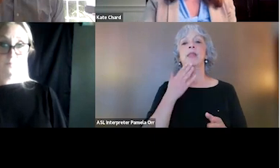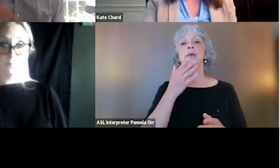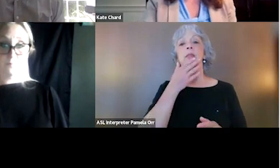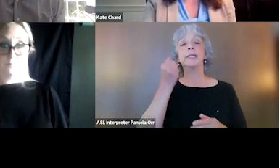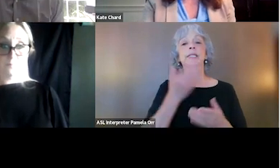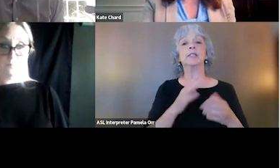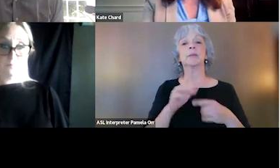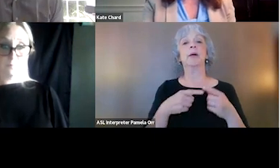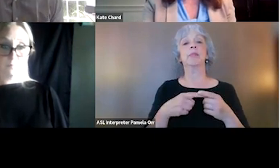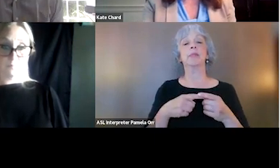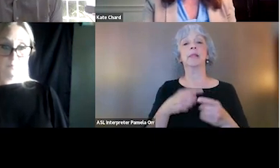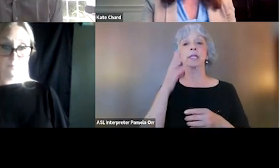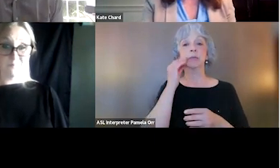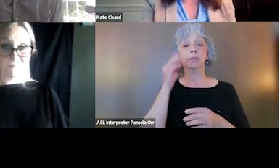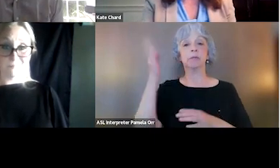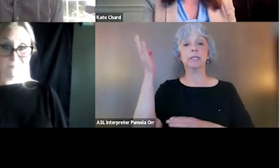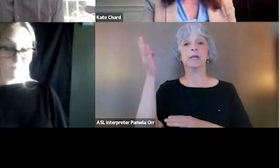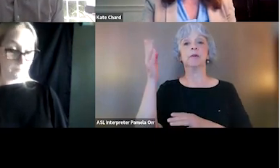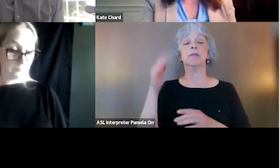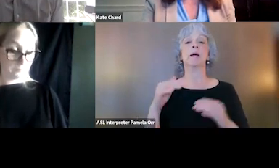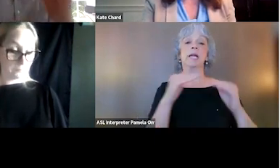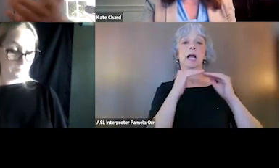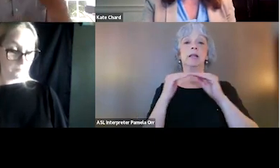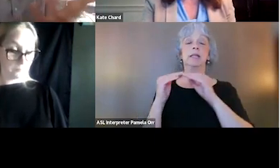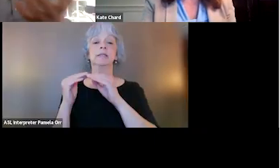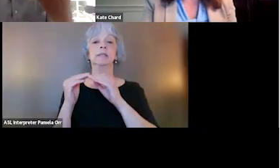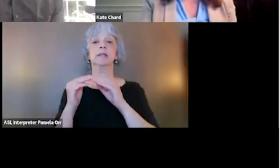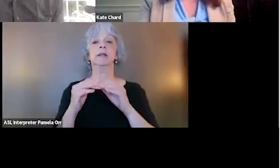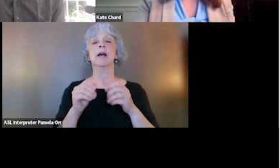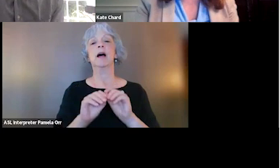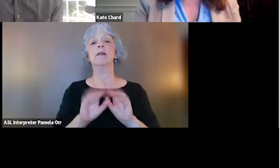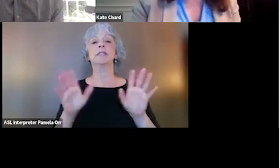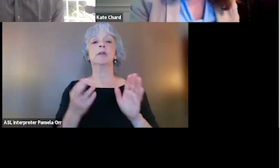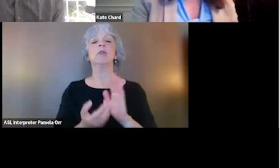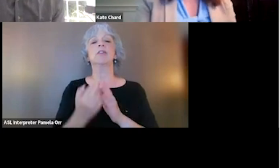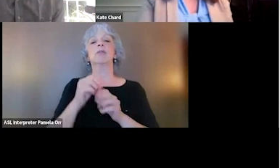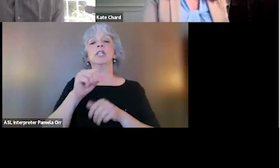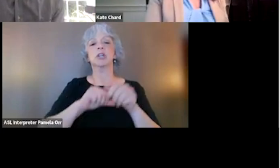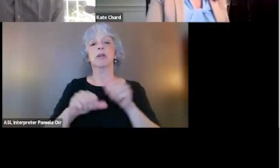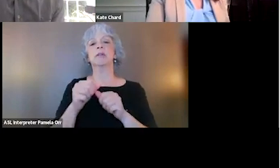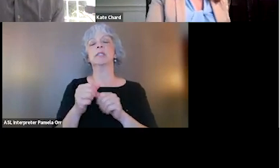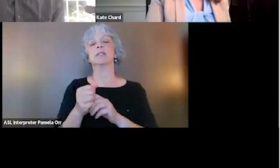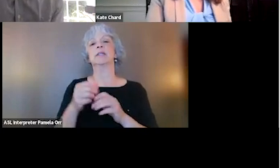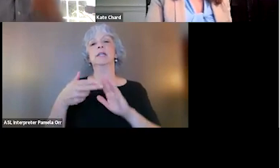and presenting with colleagues like you is just, you know, obviously, we've reviewed each other's slides and preparing and all this stuff and listening,